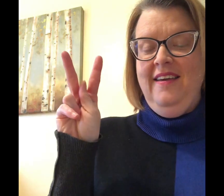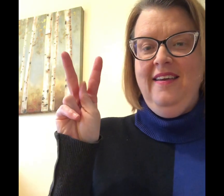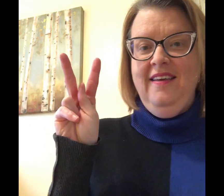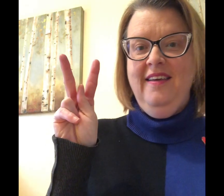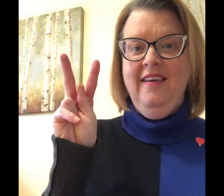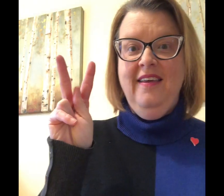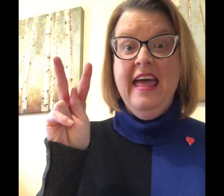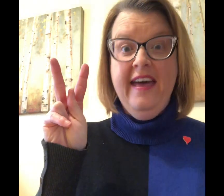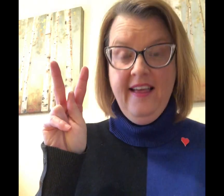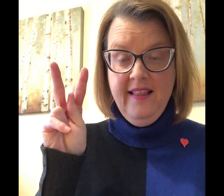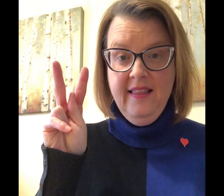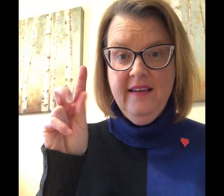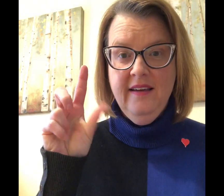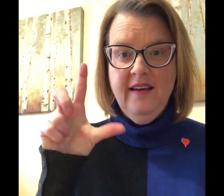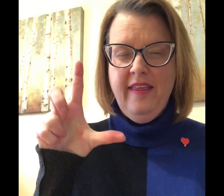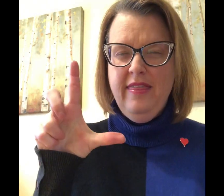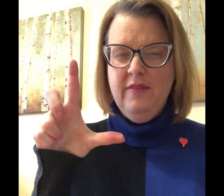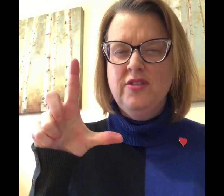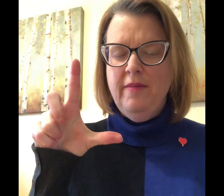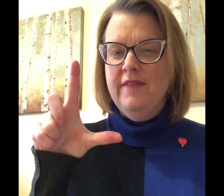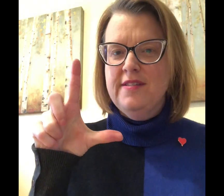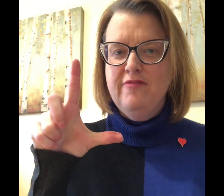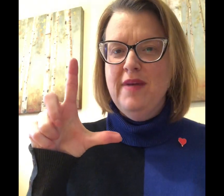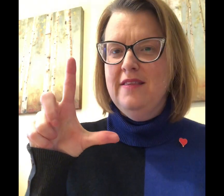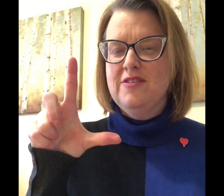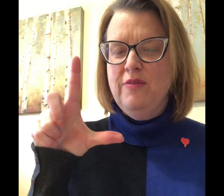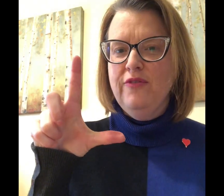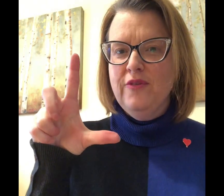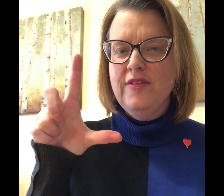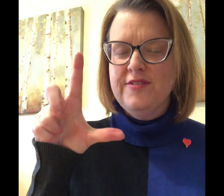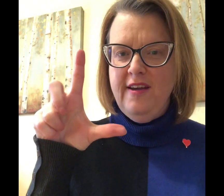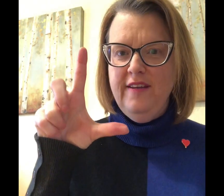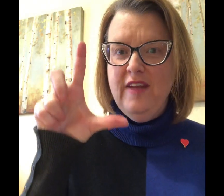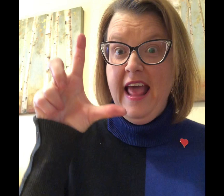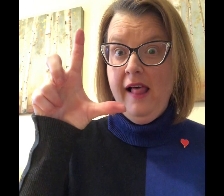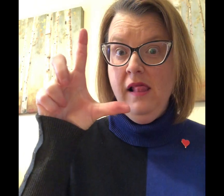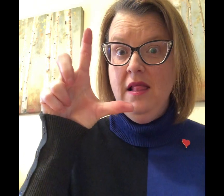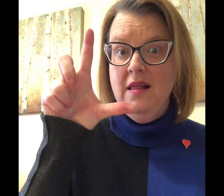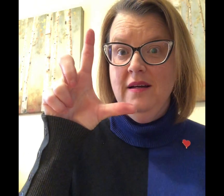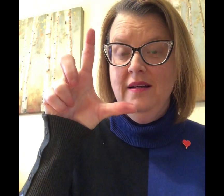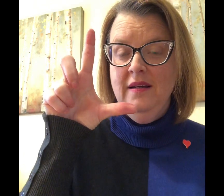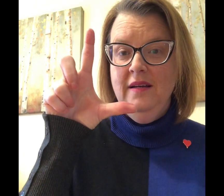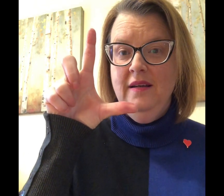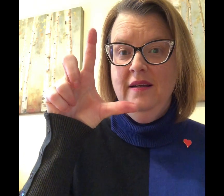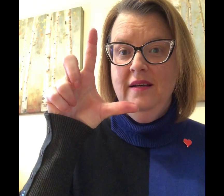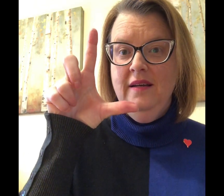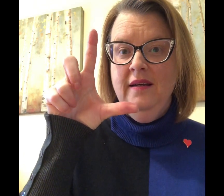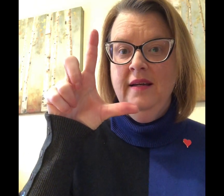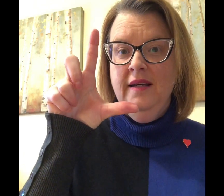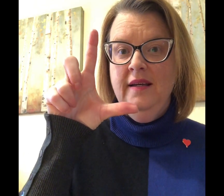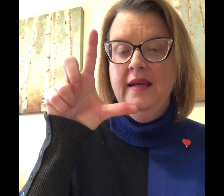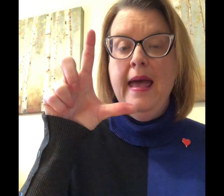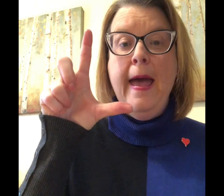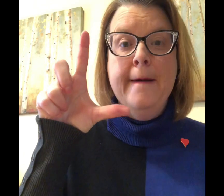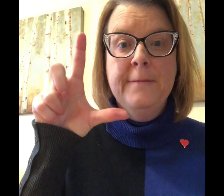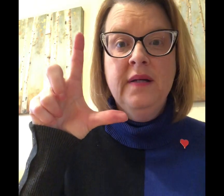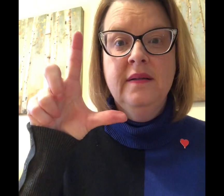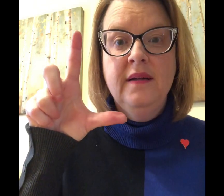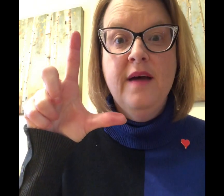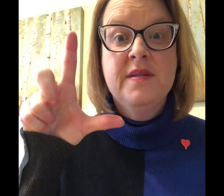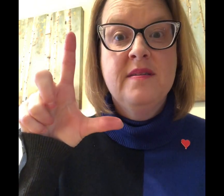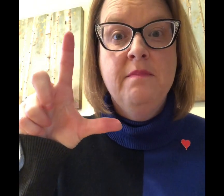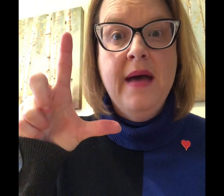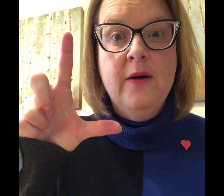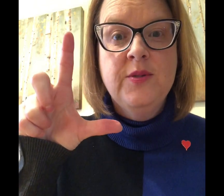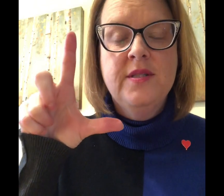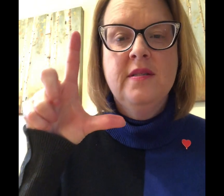L I think some of us have made this before the sign of an L .M M as in mouse